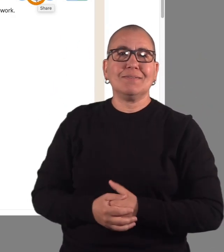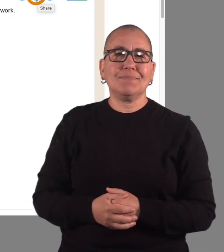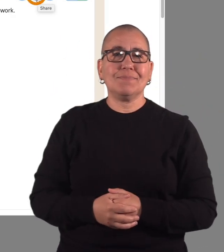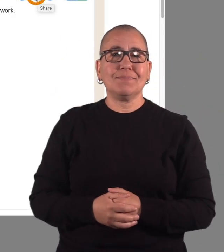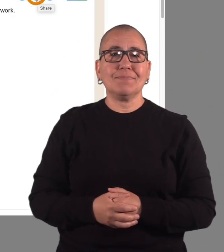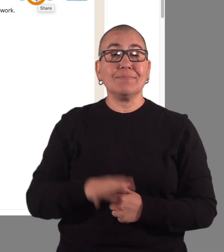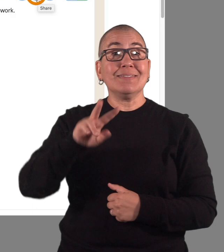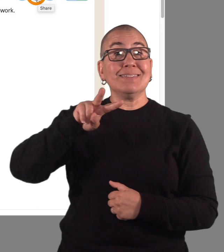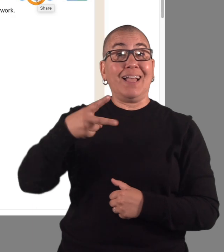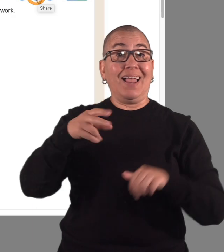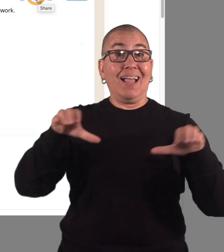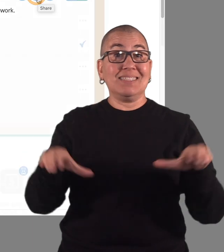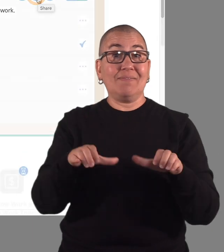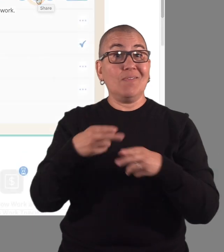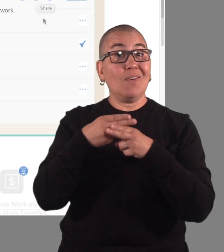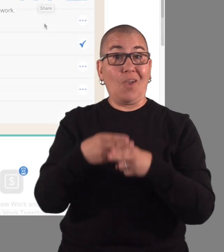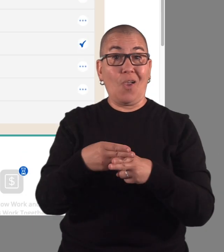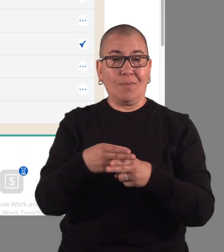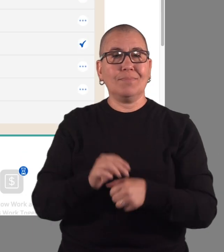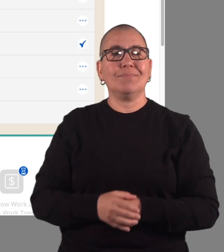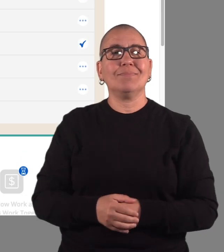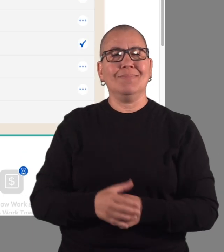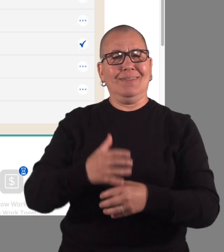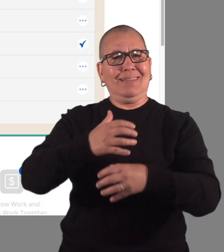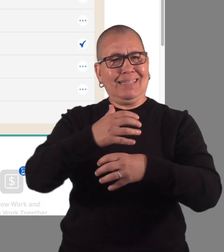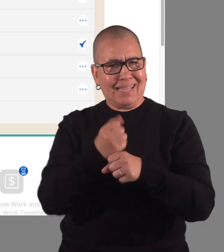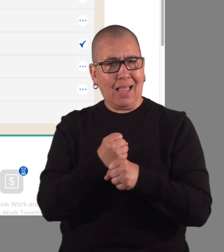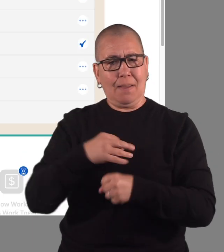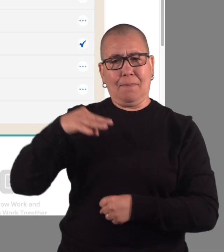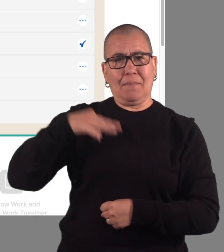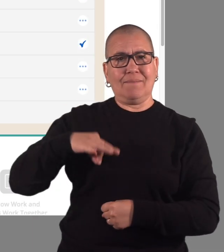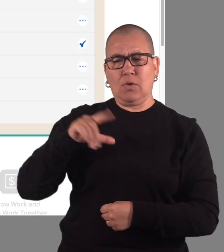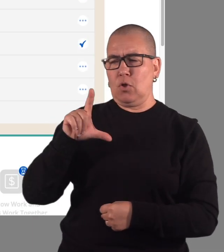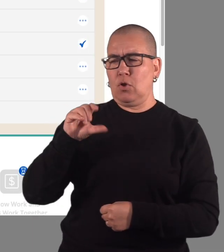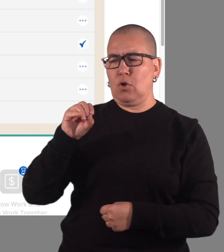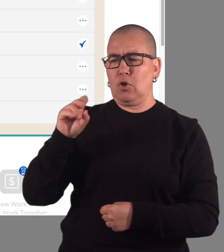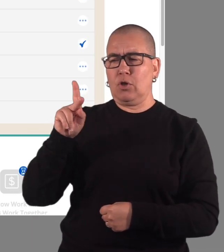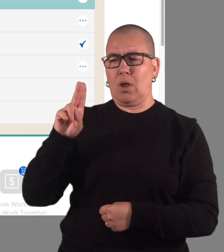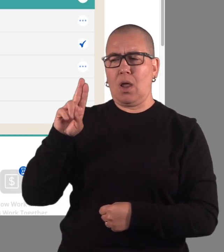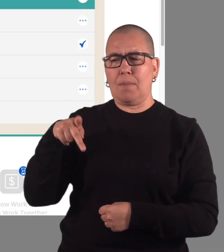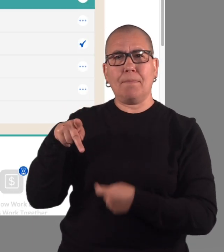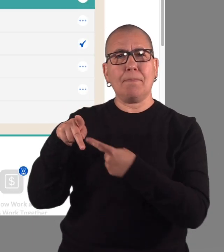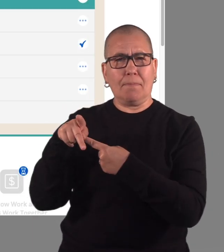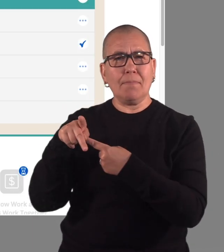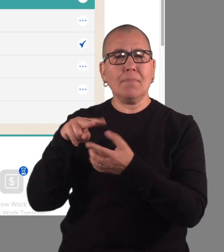The second activity is called Get a Benefits Lookup.